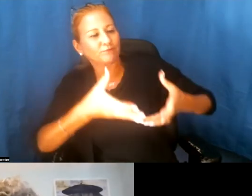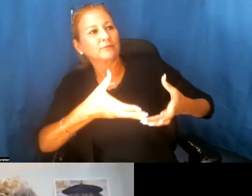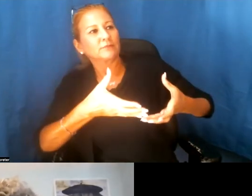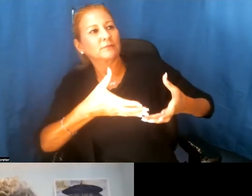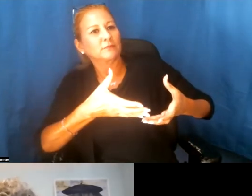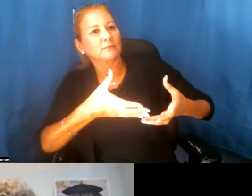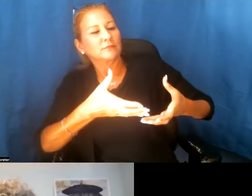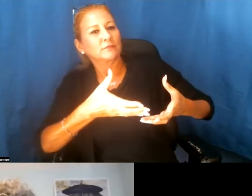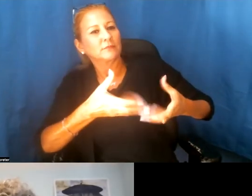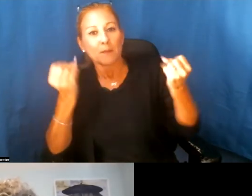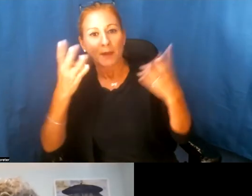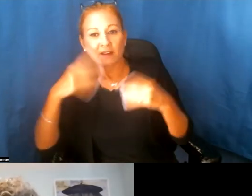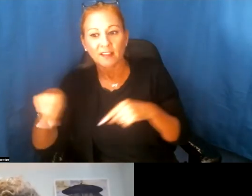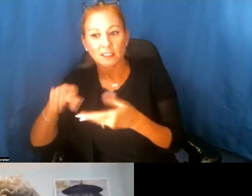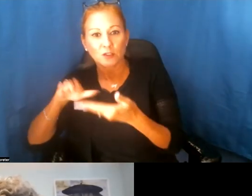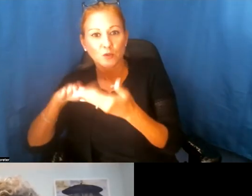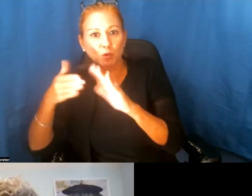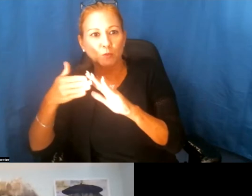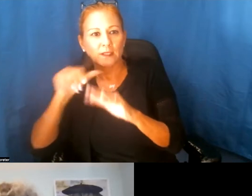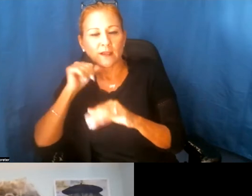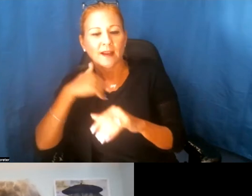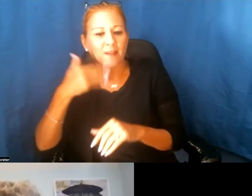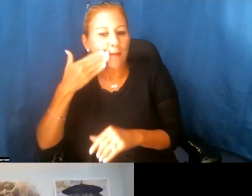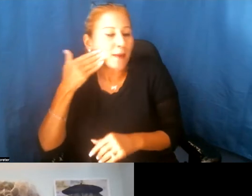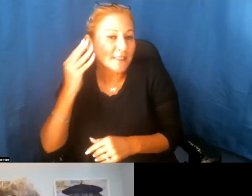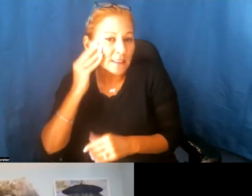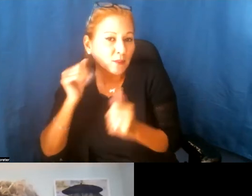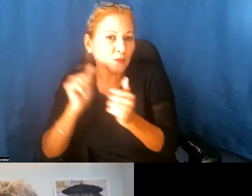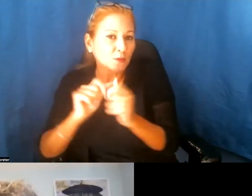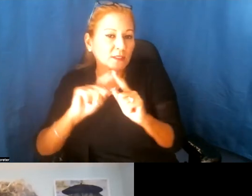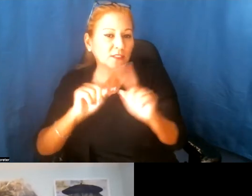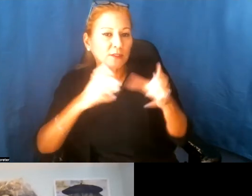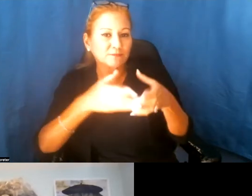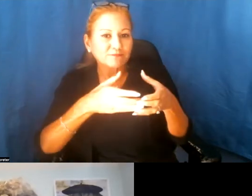You know many of these communities have not had the best experiences with institutions and so